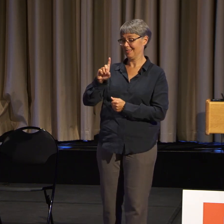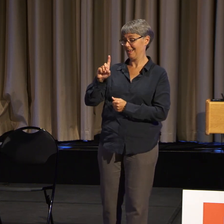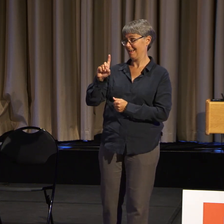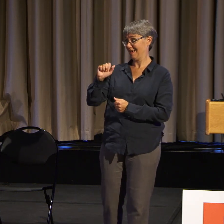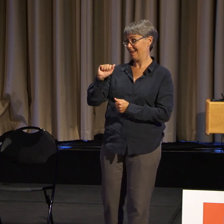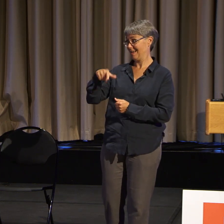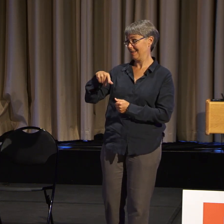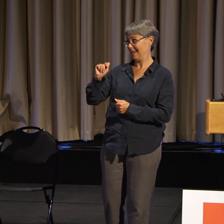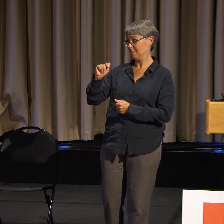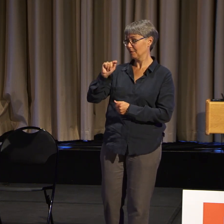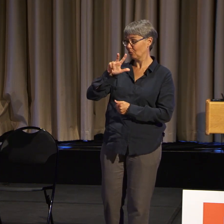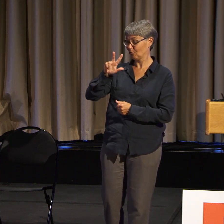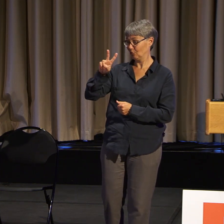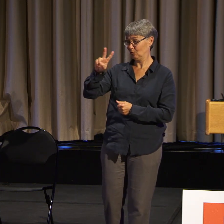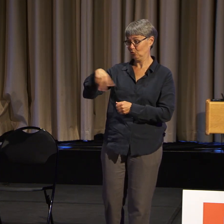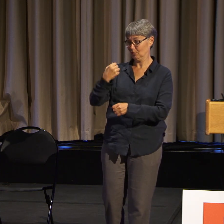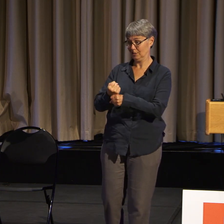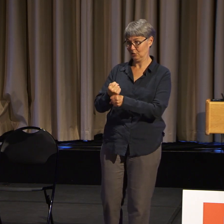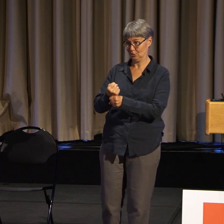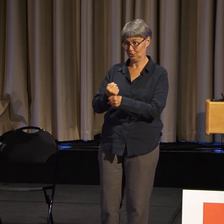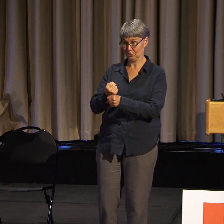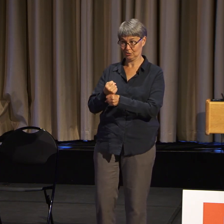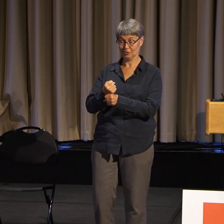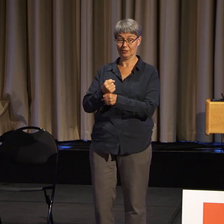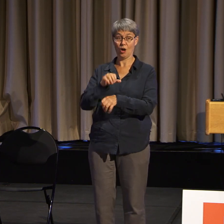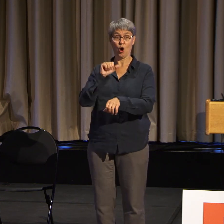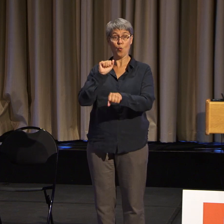on the piece of legislation that we have now, the Disability